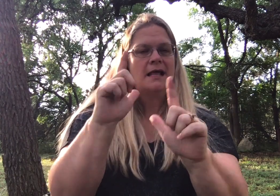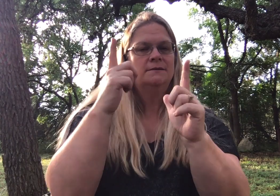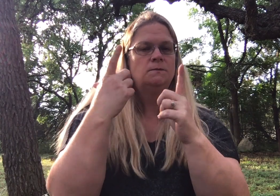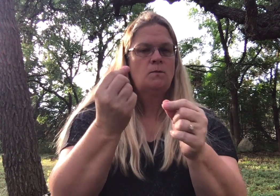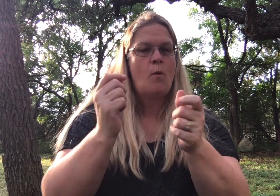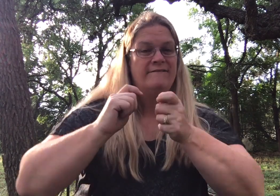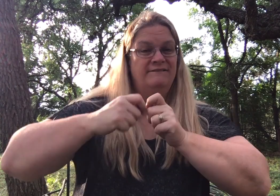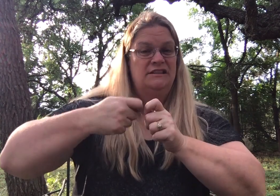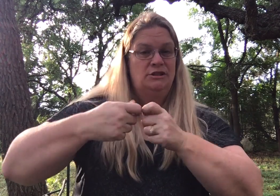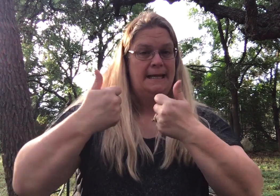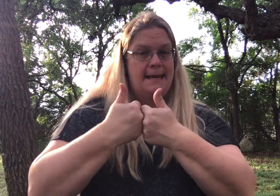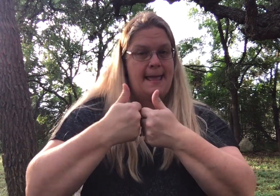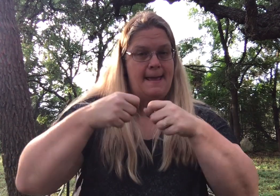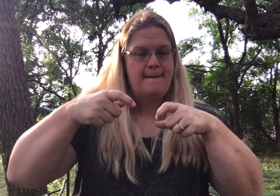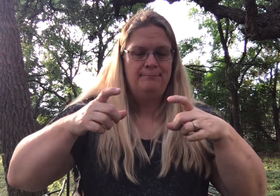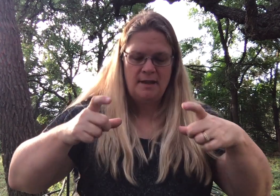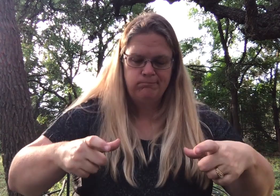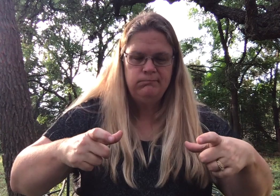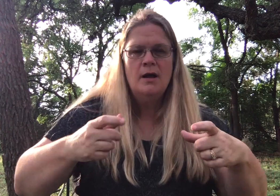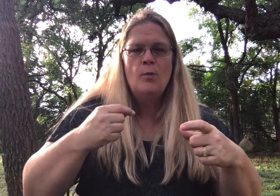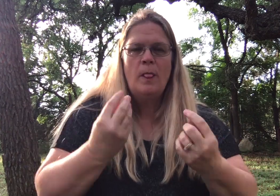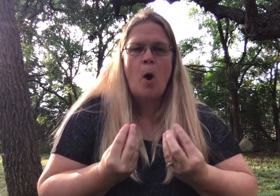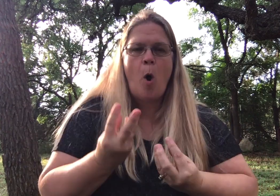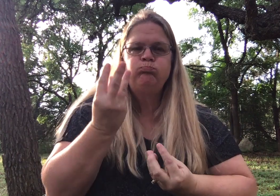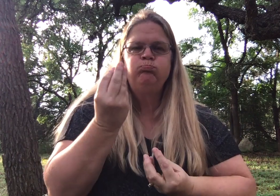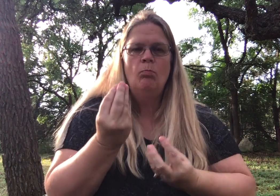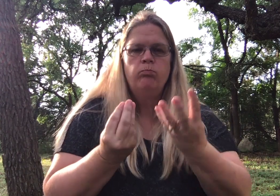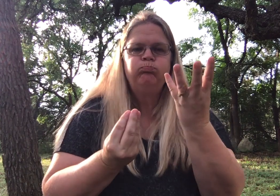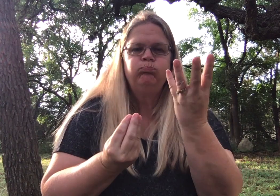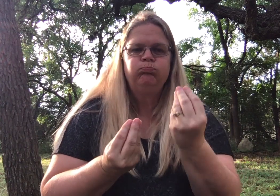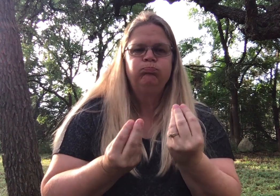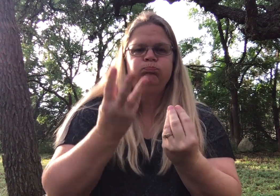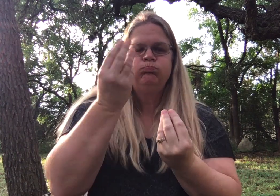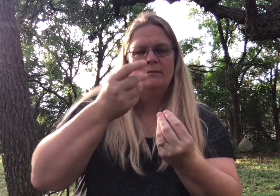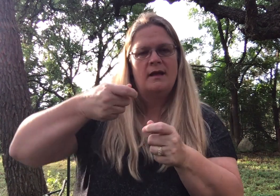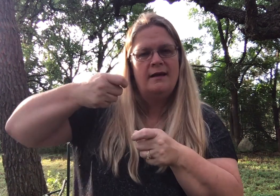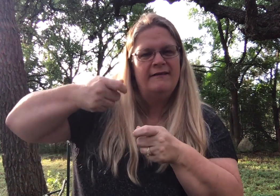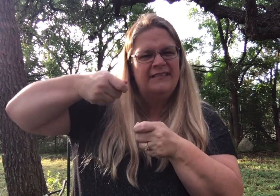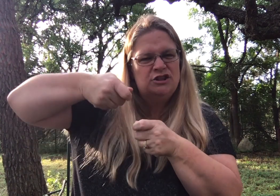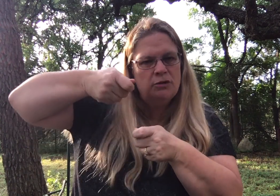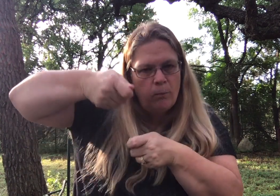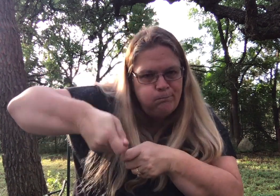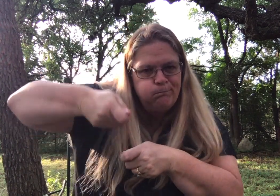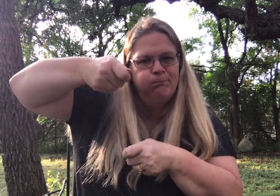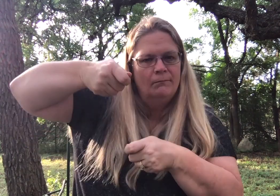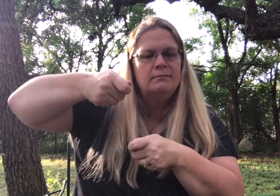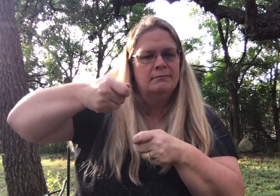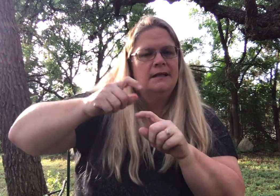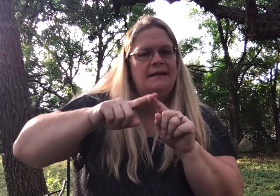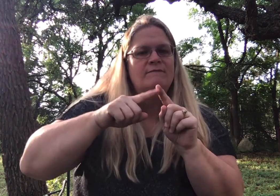Let's Go Fishing. That's another game with the little fish that open their mouth and bob up to the surface.